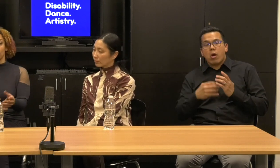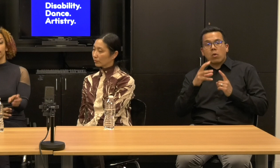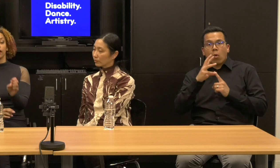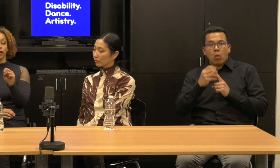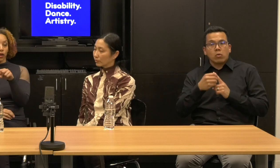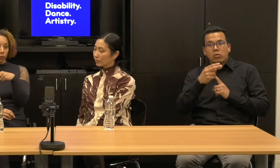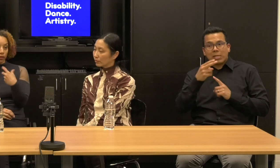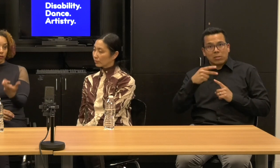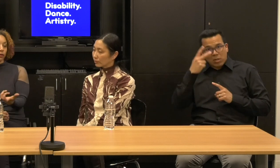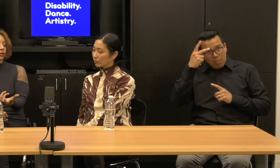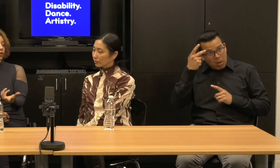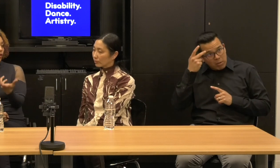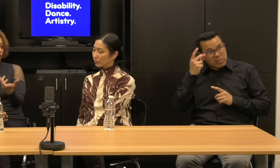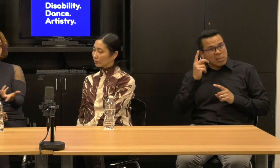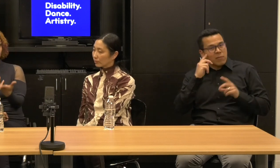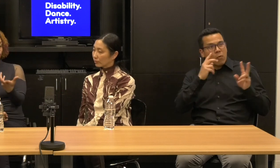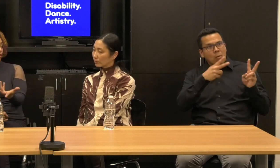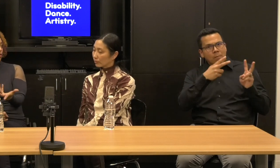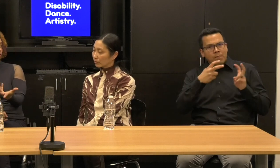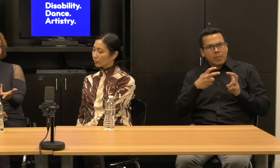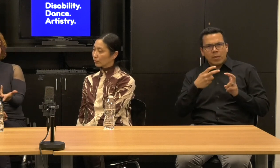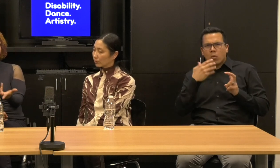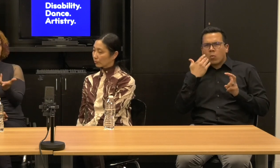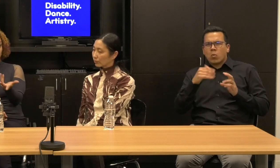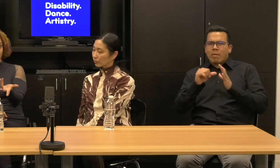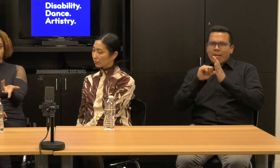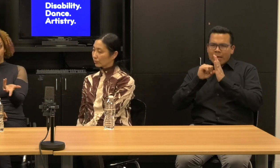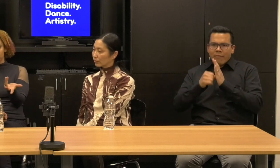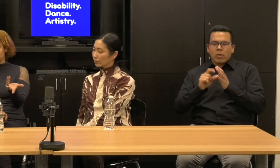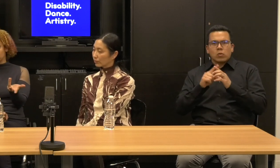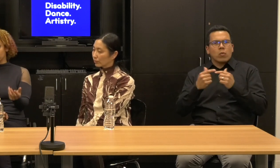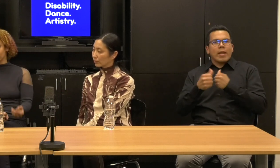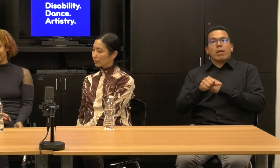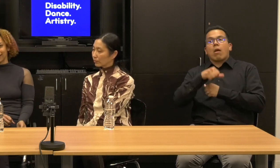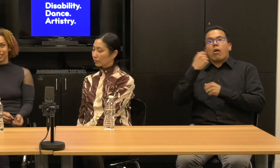area with acute and urgent reference to intersection identity.